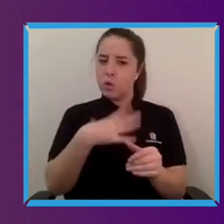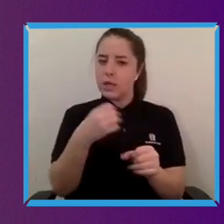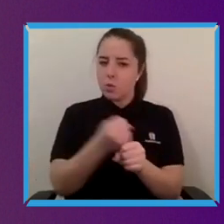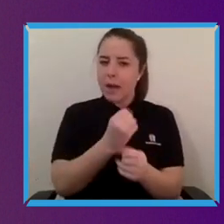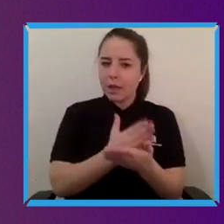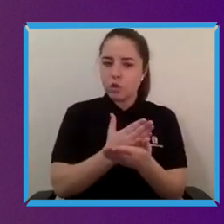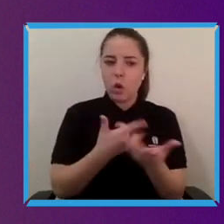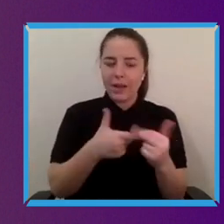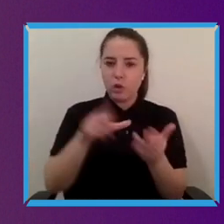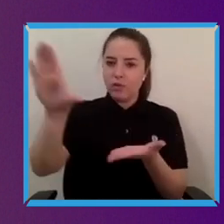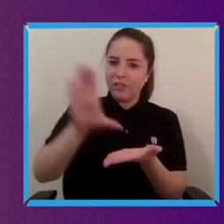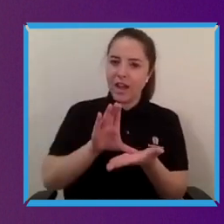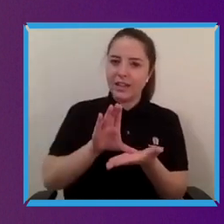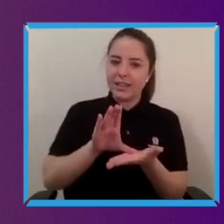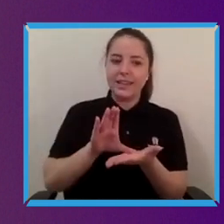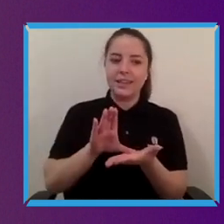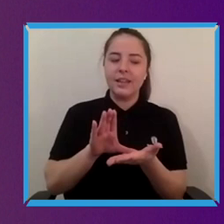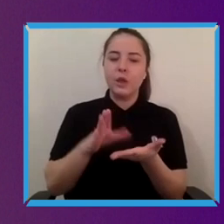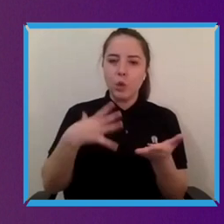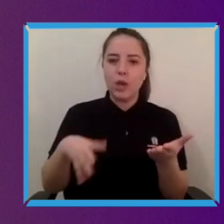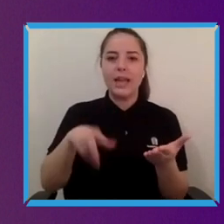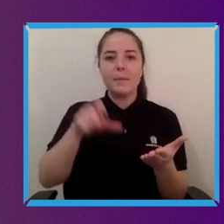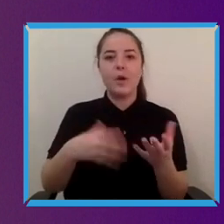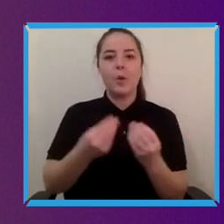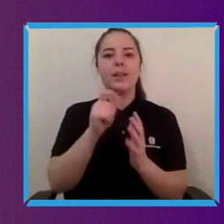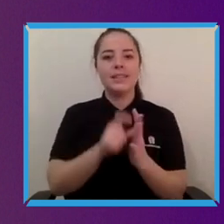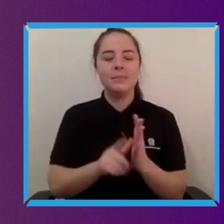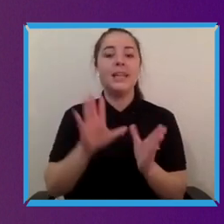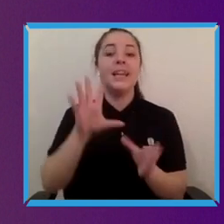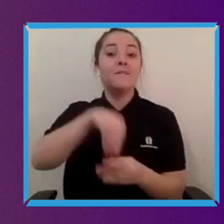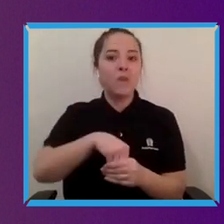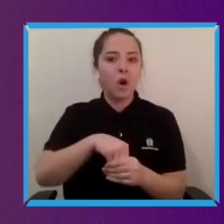play a really active role in the development of products.